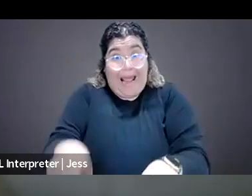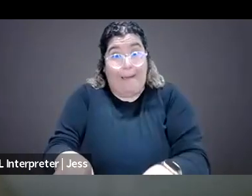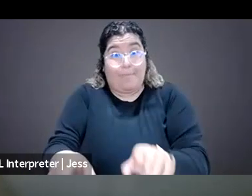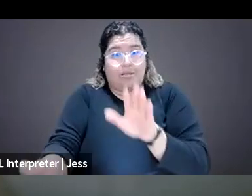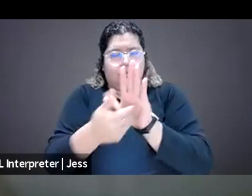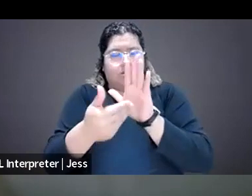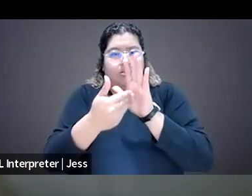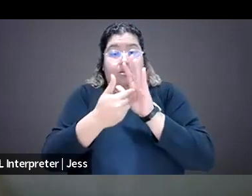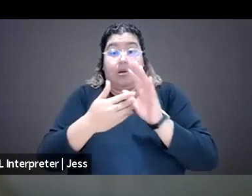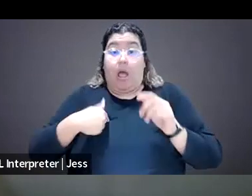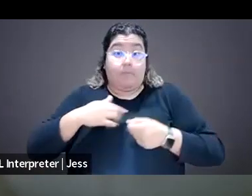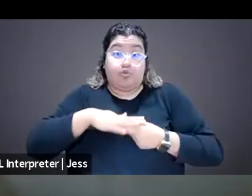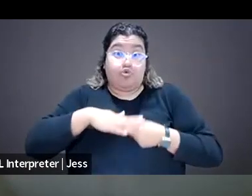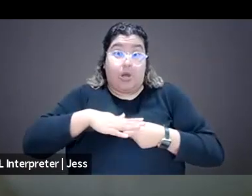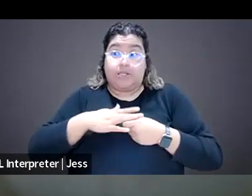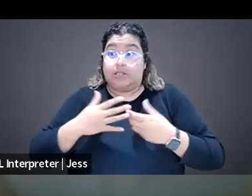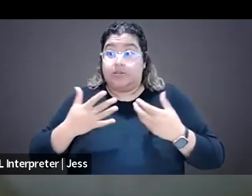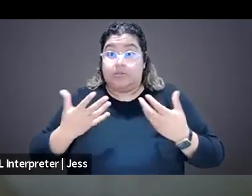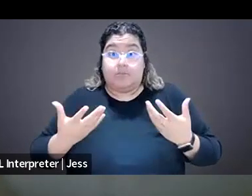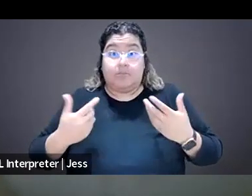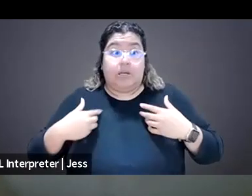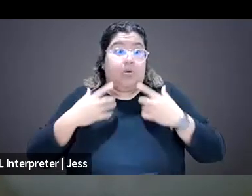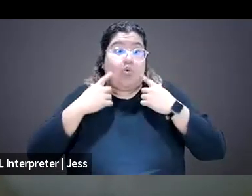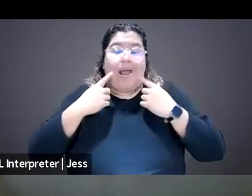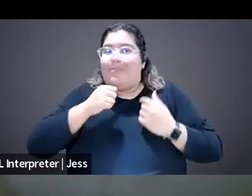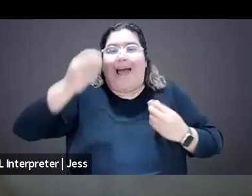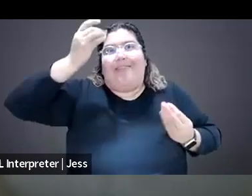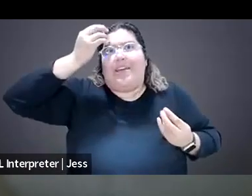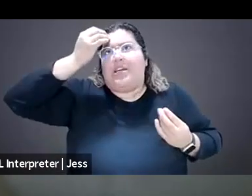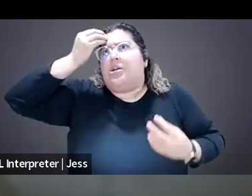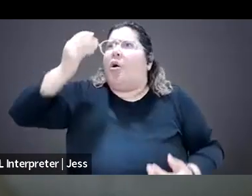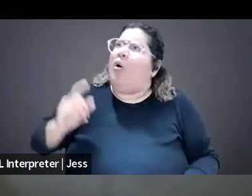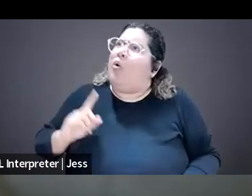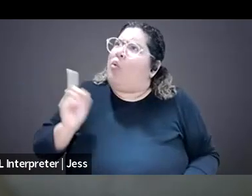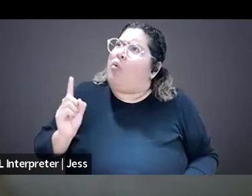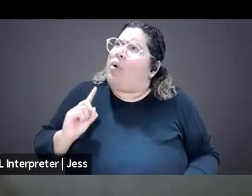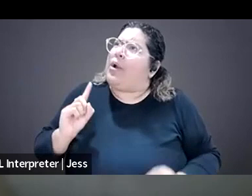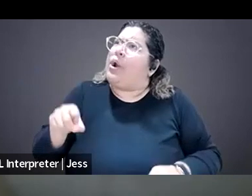maybe I would want to cry and just not think about what resources are available for me and who can I talk to.